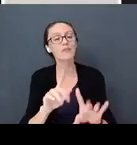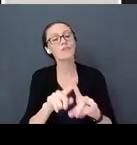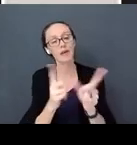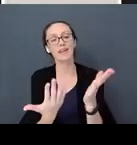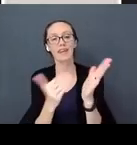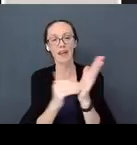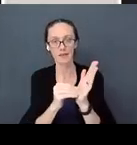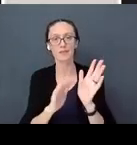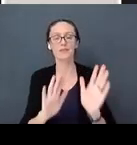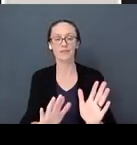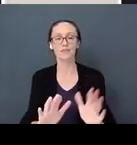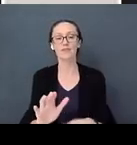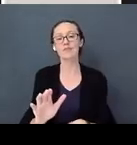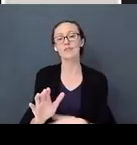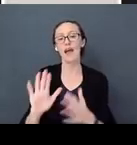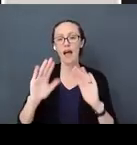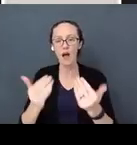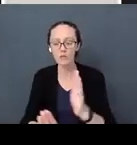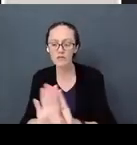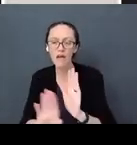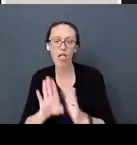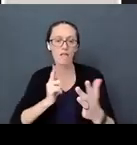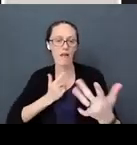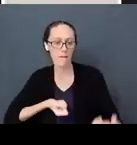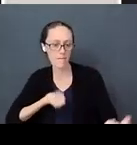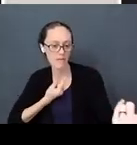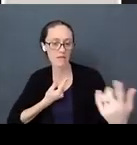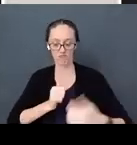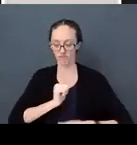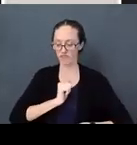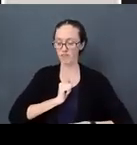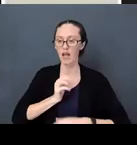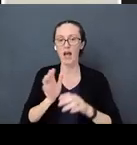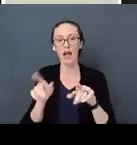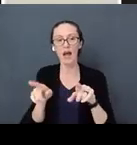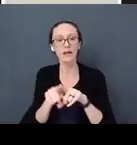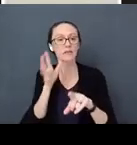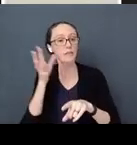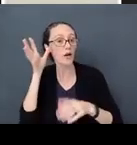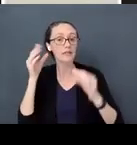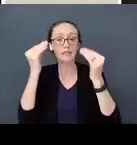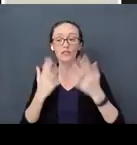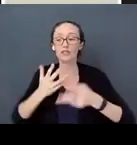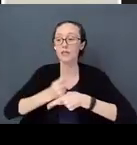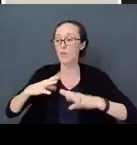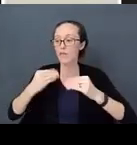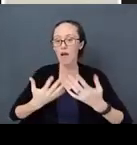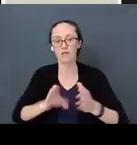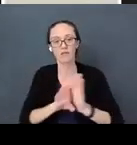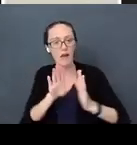developing empathy and being an empathic parent or teacher or care provider is to be willing to